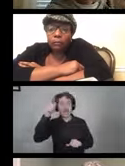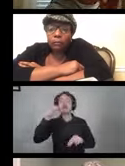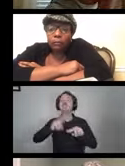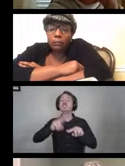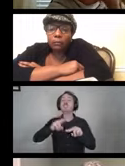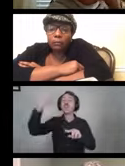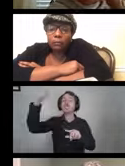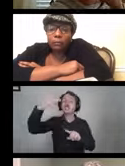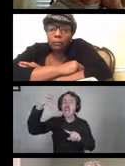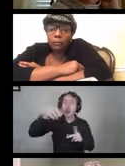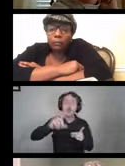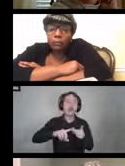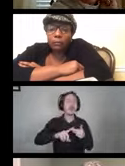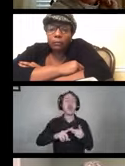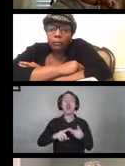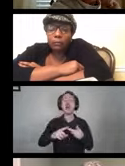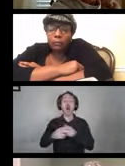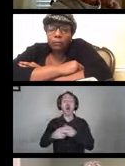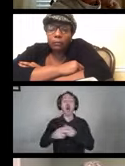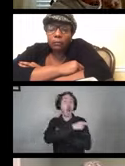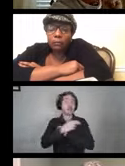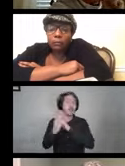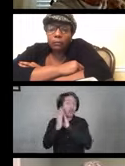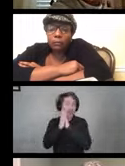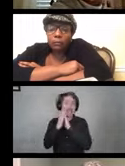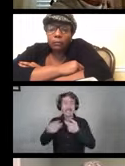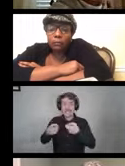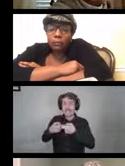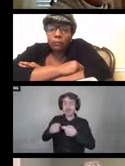hospital beds or power chairs will require more space.